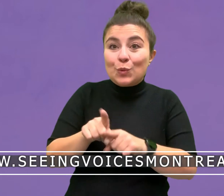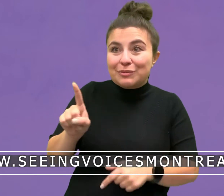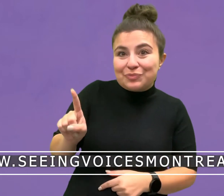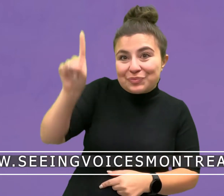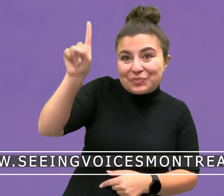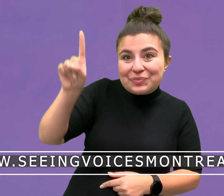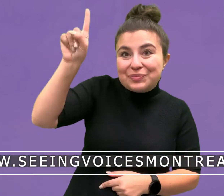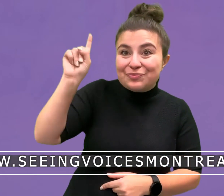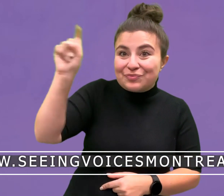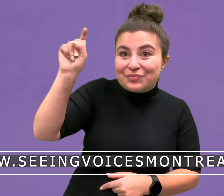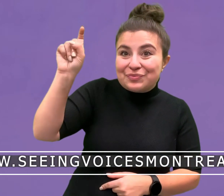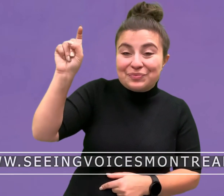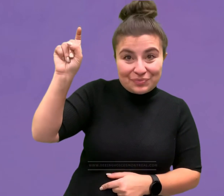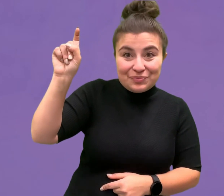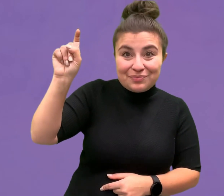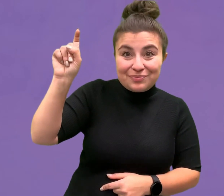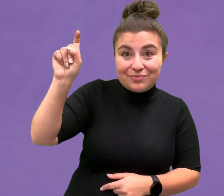There is also a clickable link in the description.